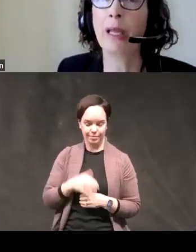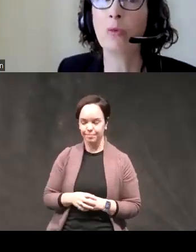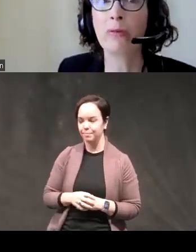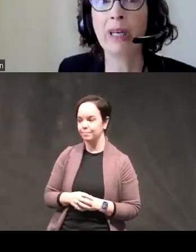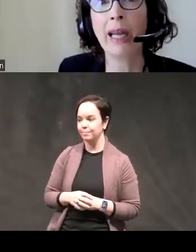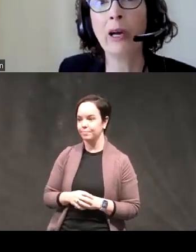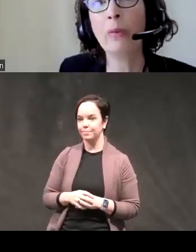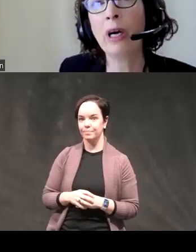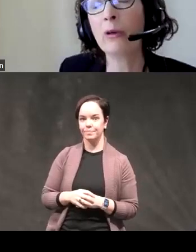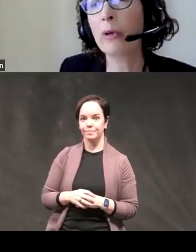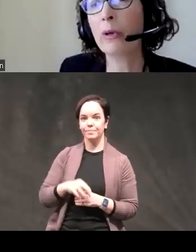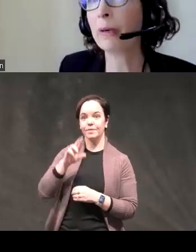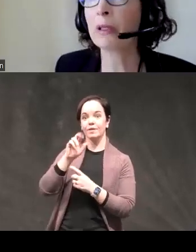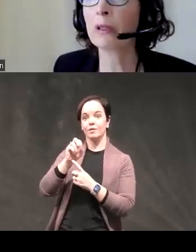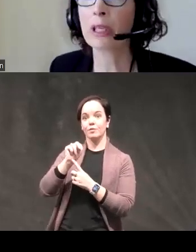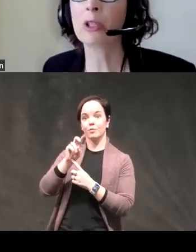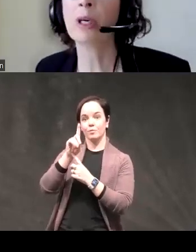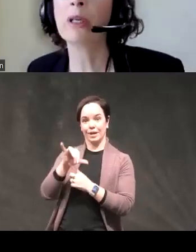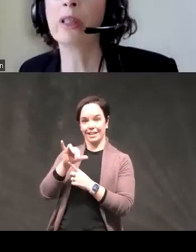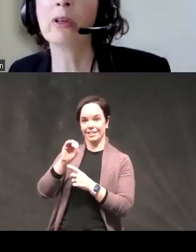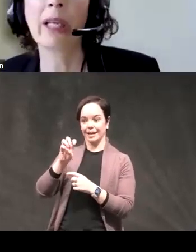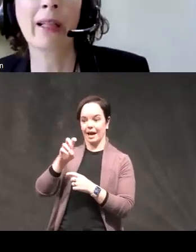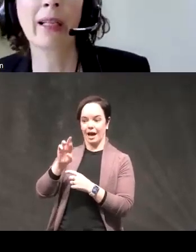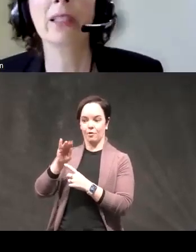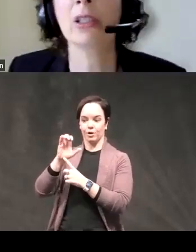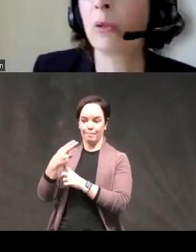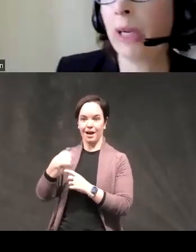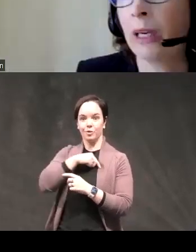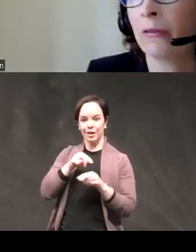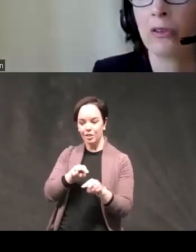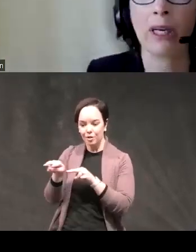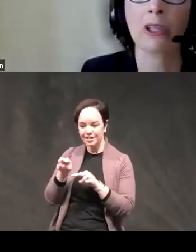um and with Randy Auerbach we were able to look at 230 adolescents who were in a residential